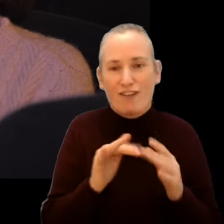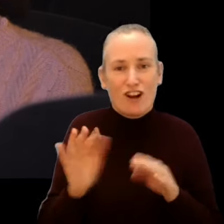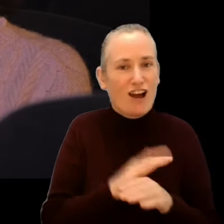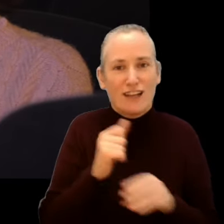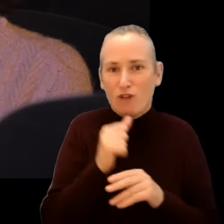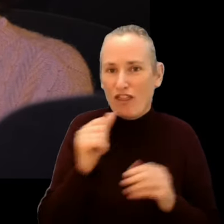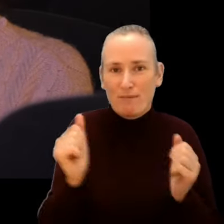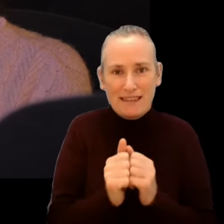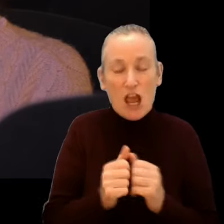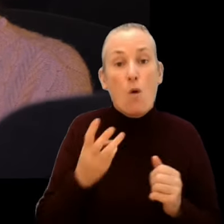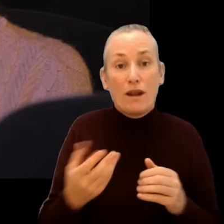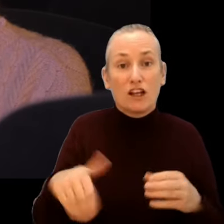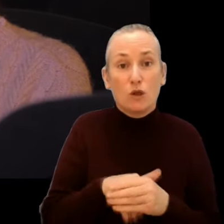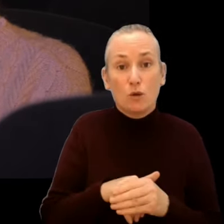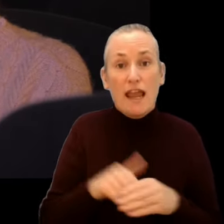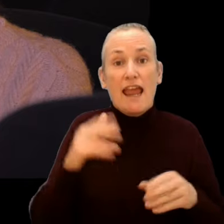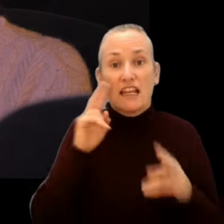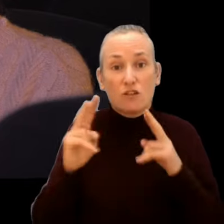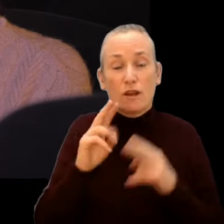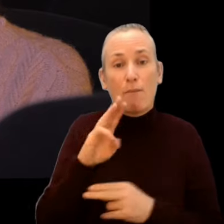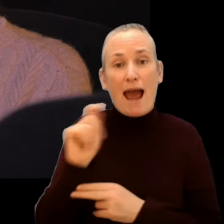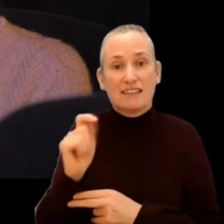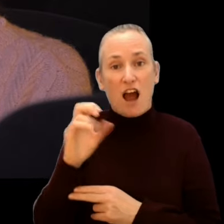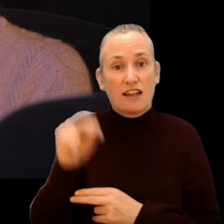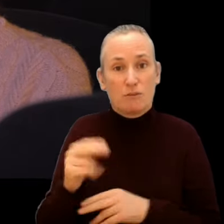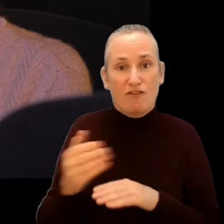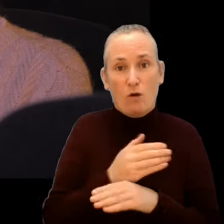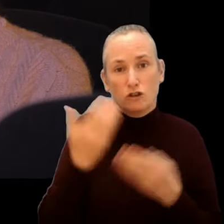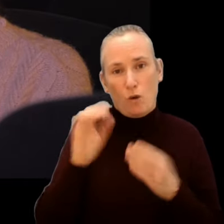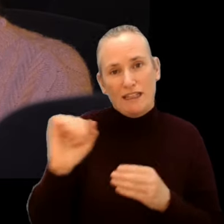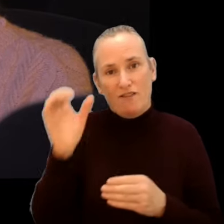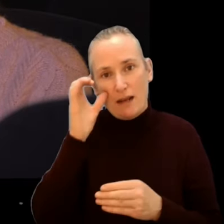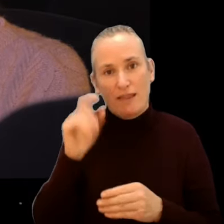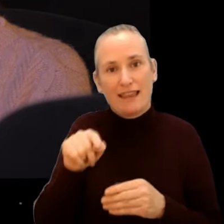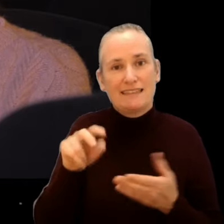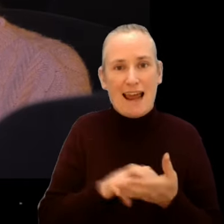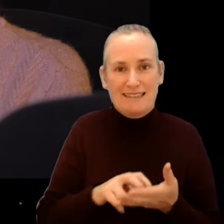This will include a career interview with Pat Collins, ahead of the Documentary Gala screening of his film, The Dance.